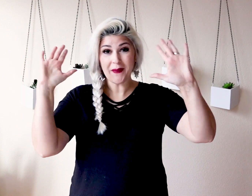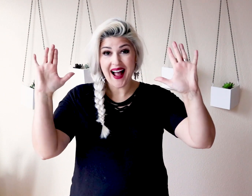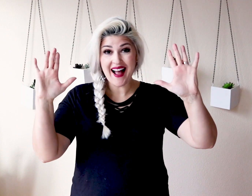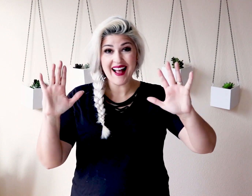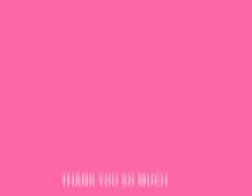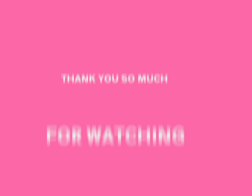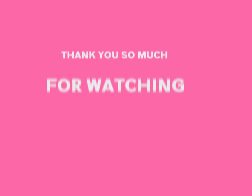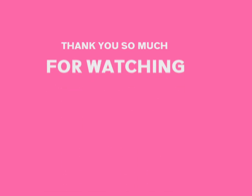Bye.